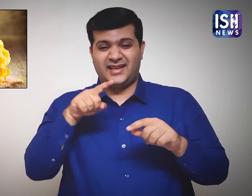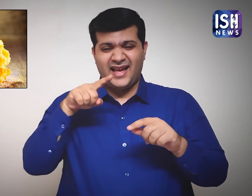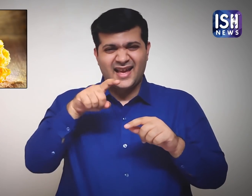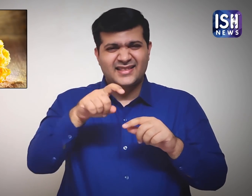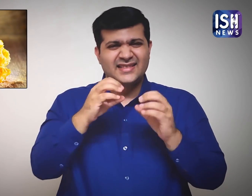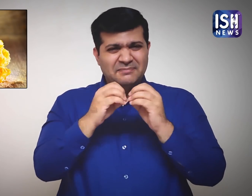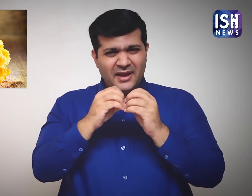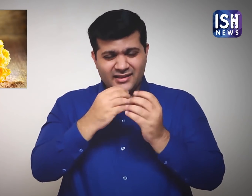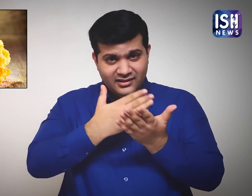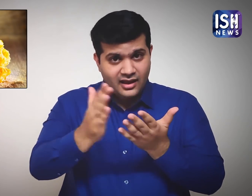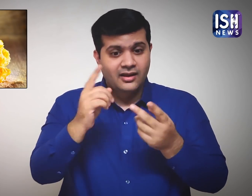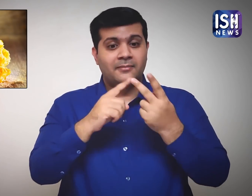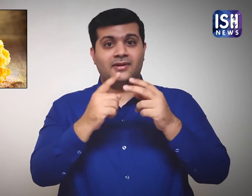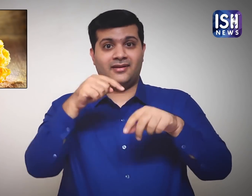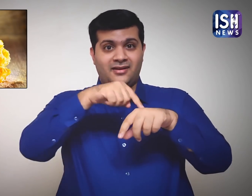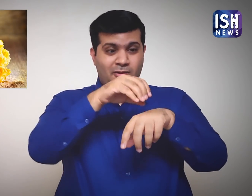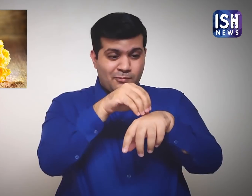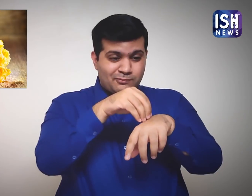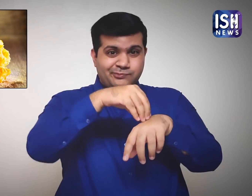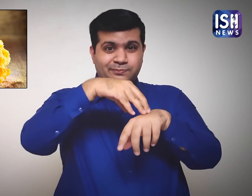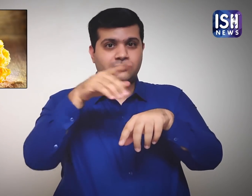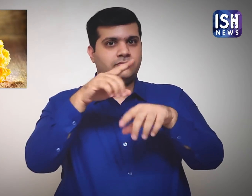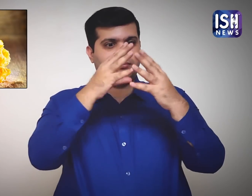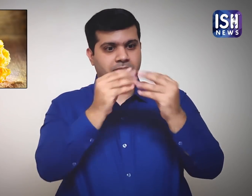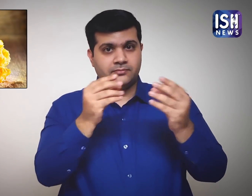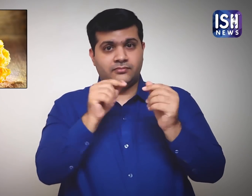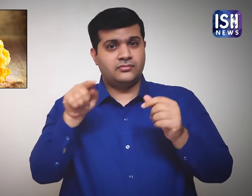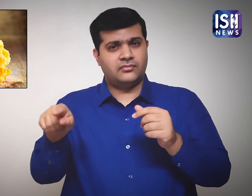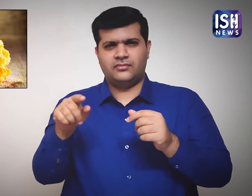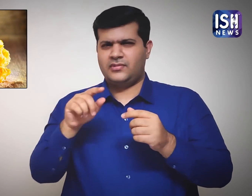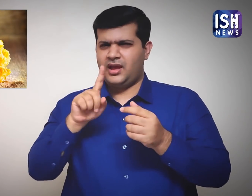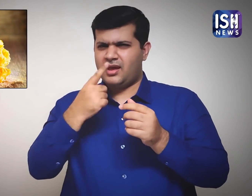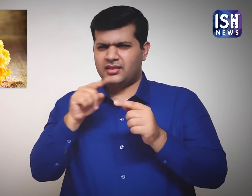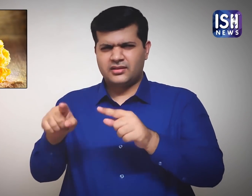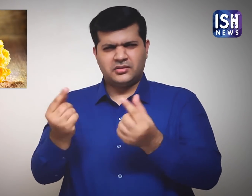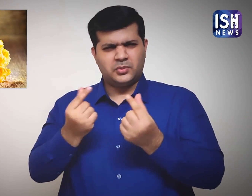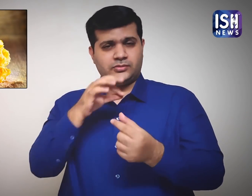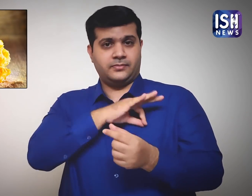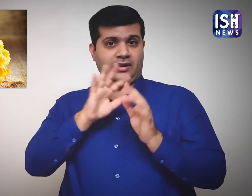It also has antibacterial and anti-inflammatory properties.